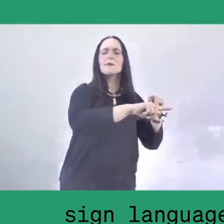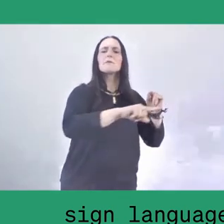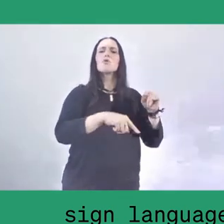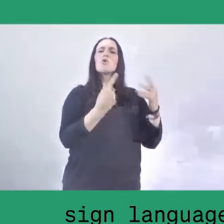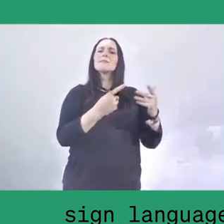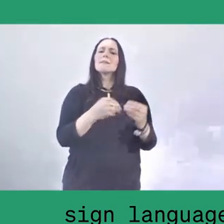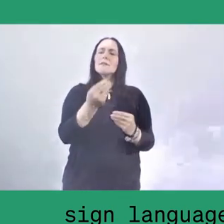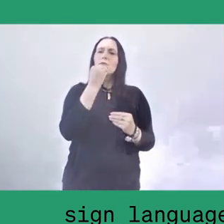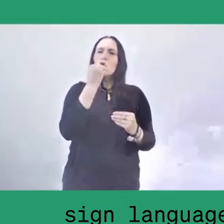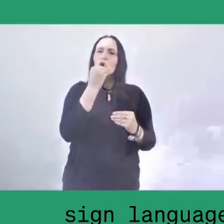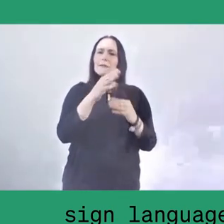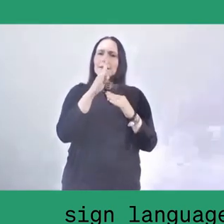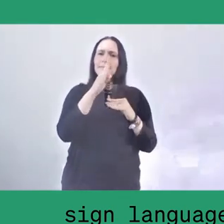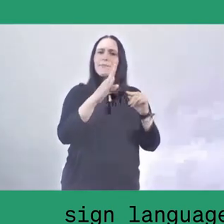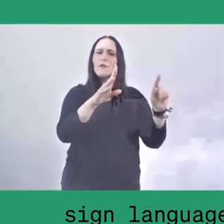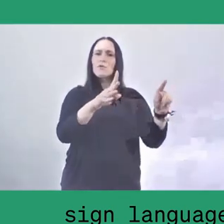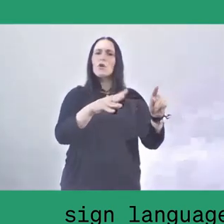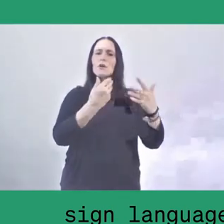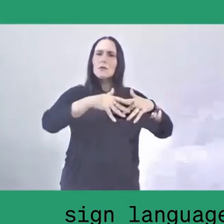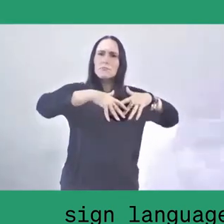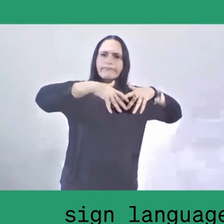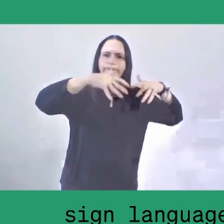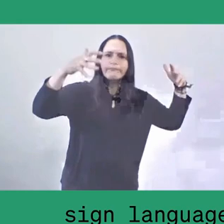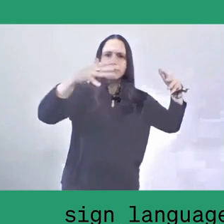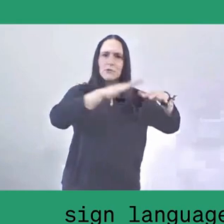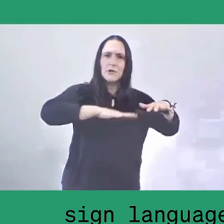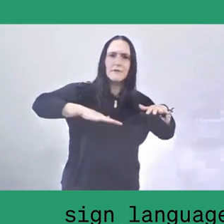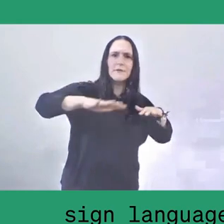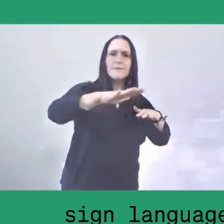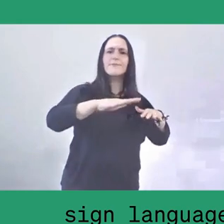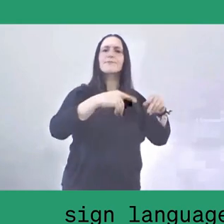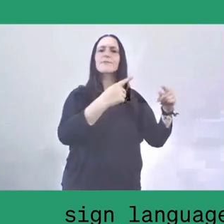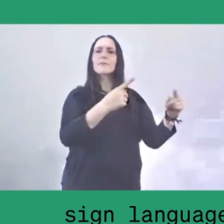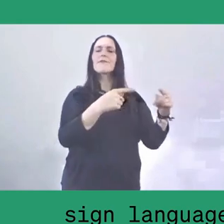It's a manifestation of gratitude to God who provides the food all the time.